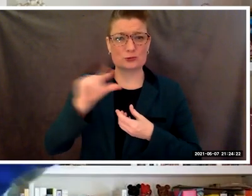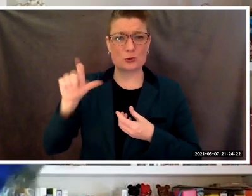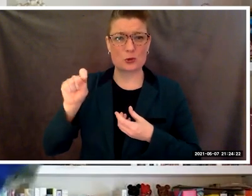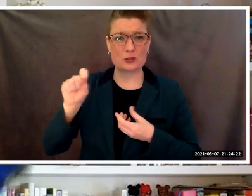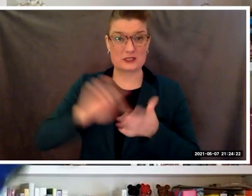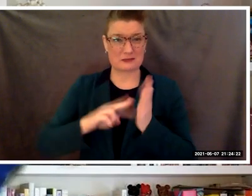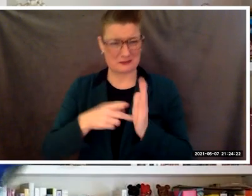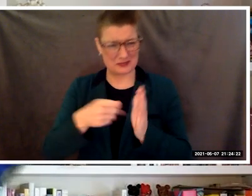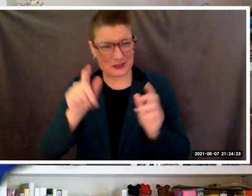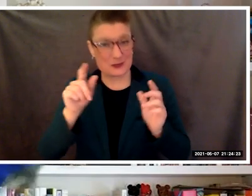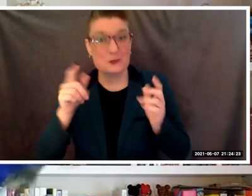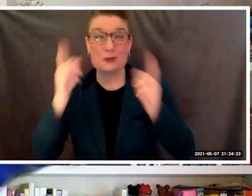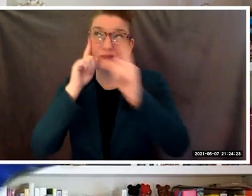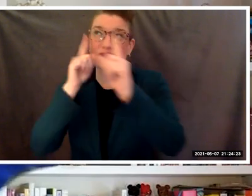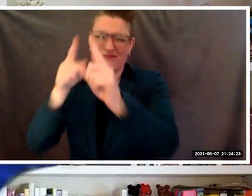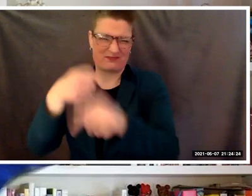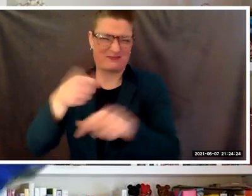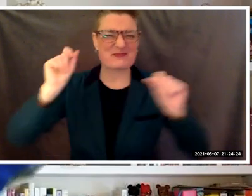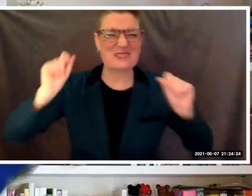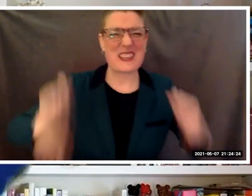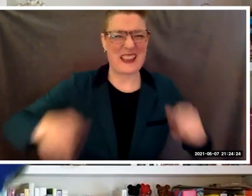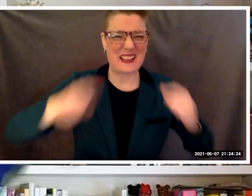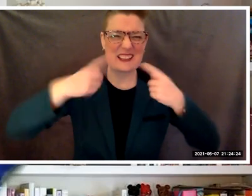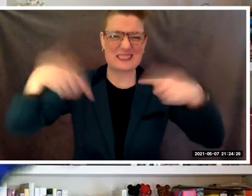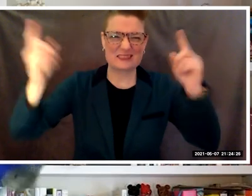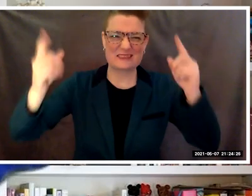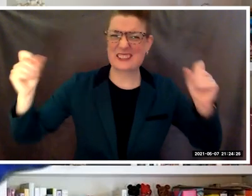you set out to do, anything.